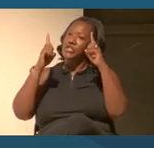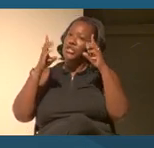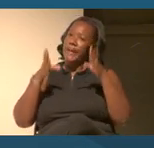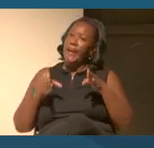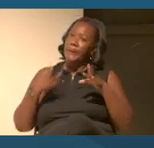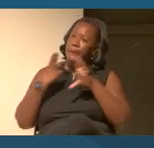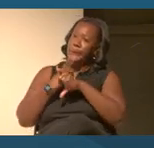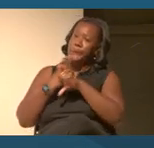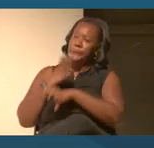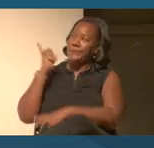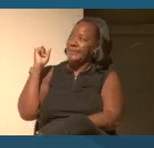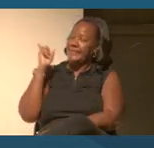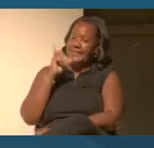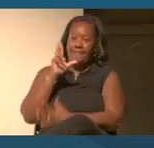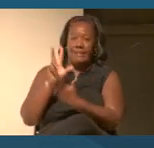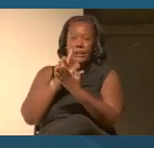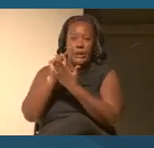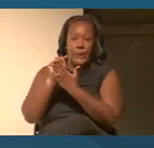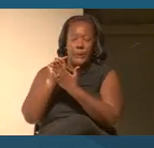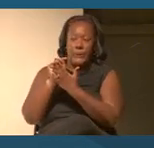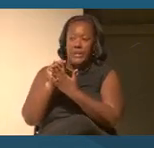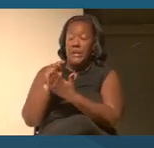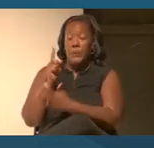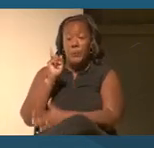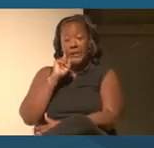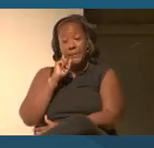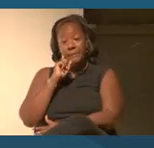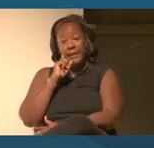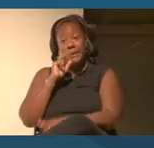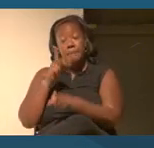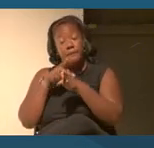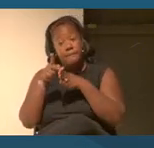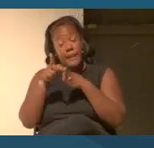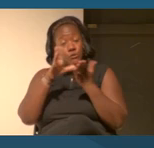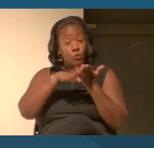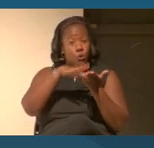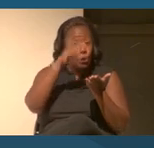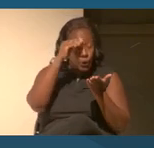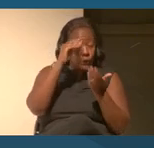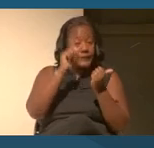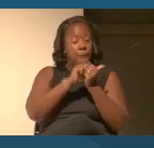And so, is this something that you would do maybe in a professional learning with your other colleagues?